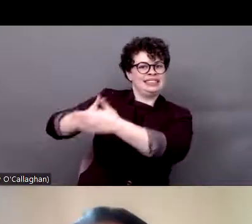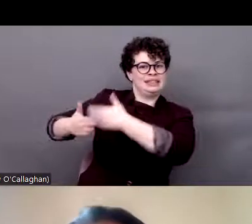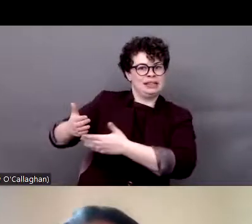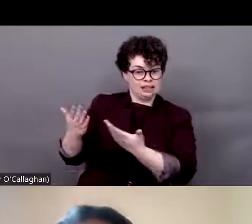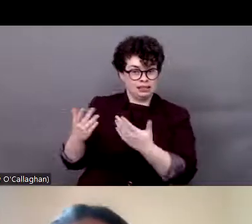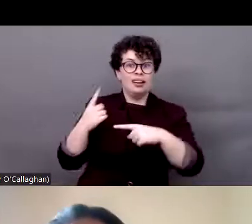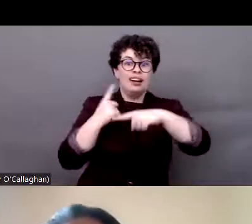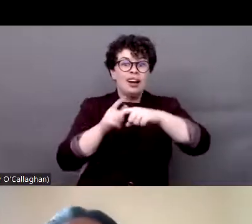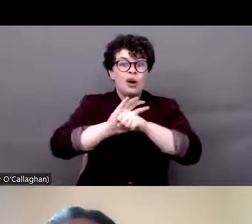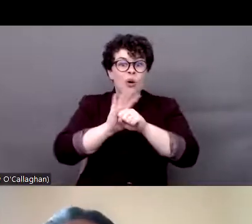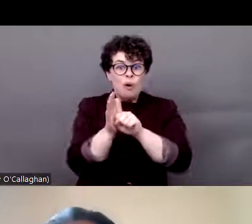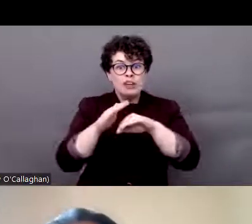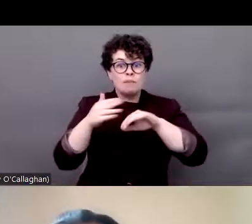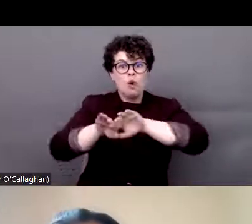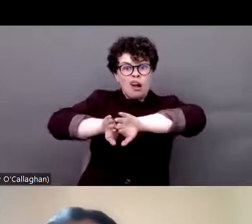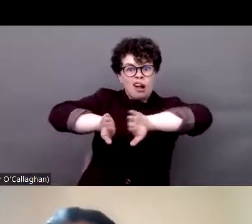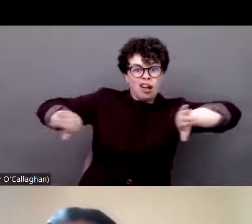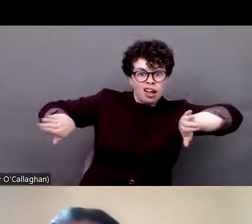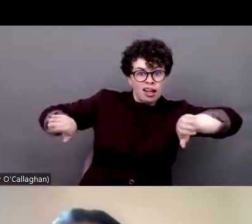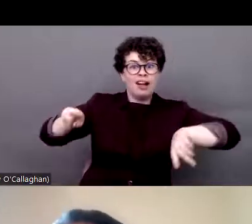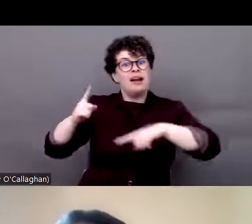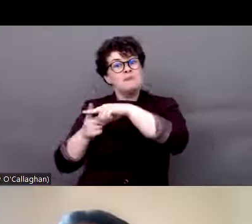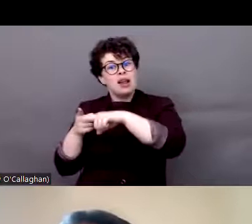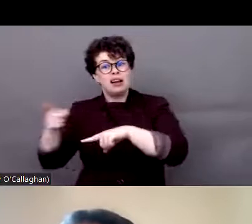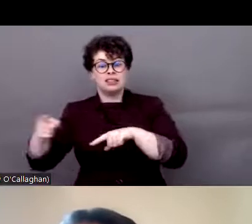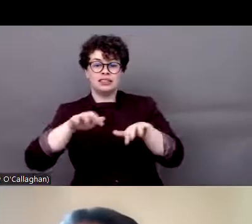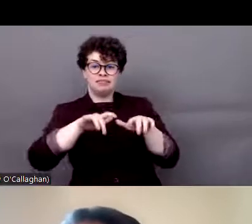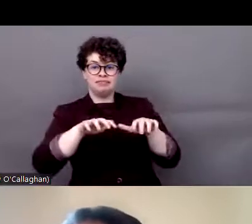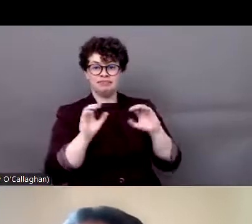And since we didn't have this access, we